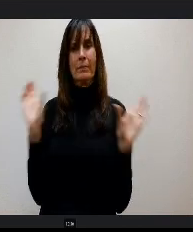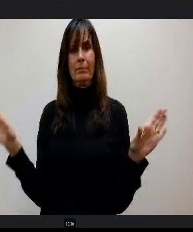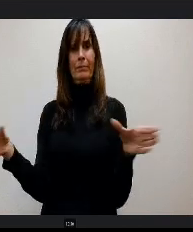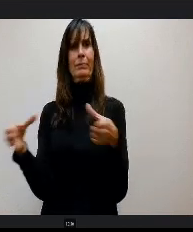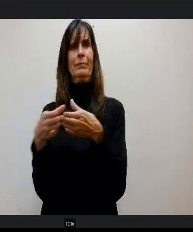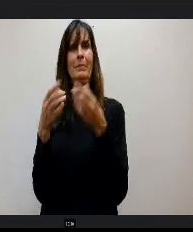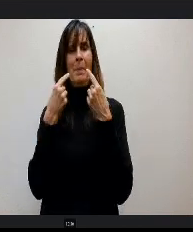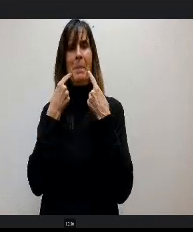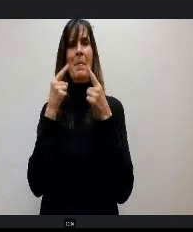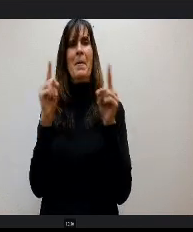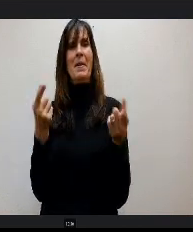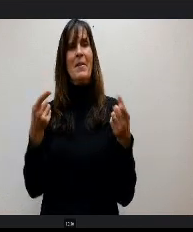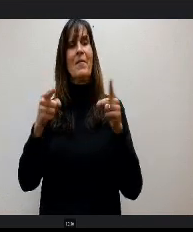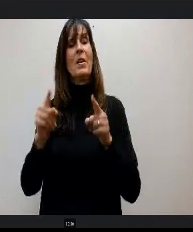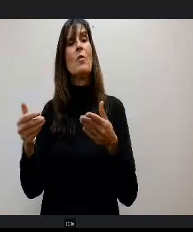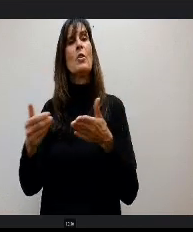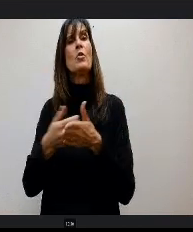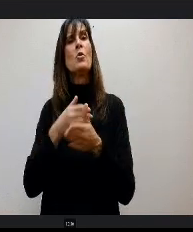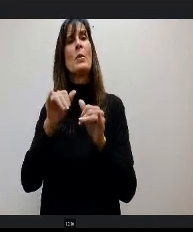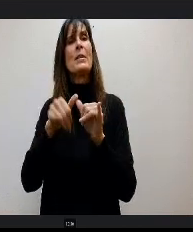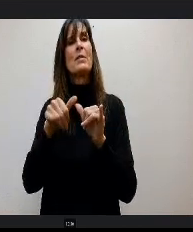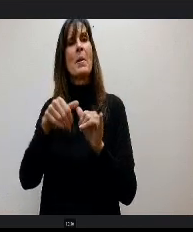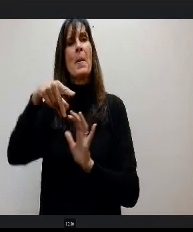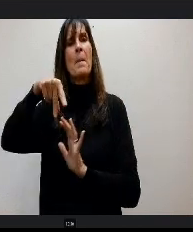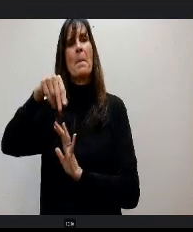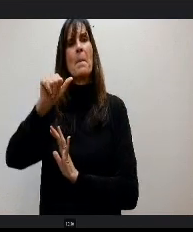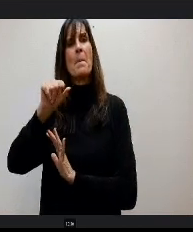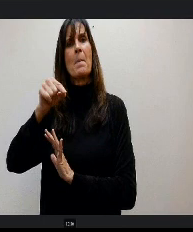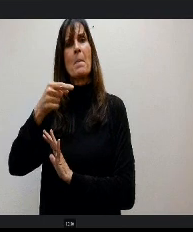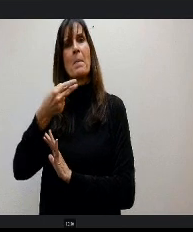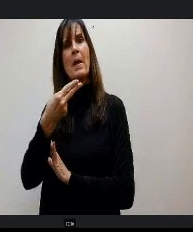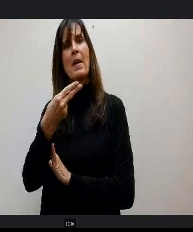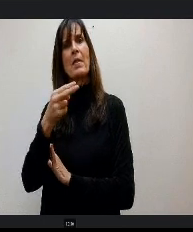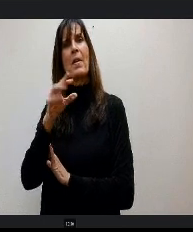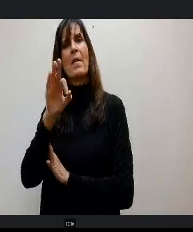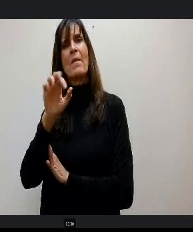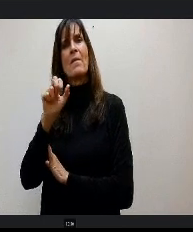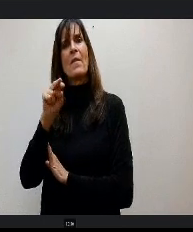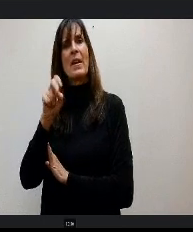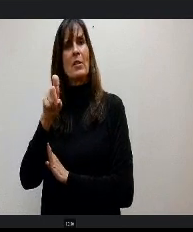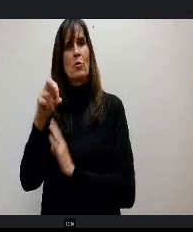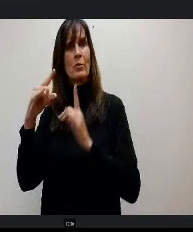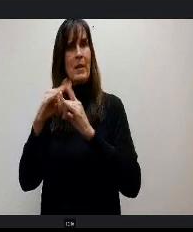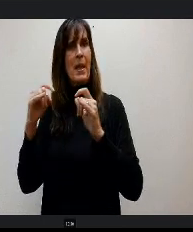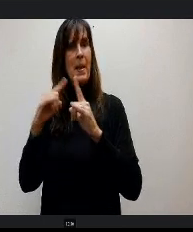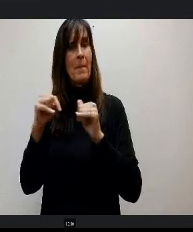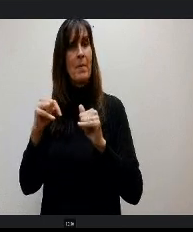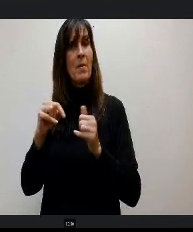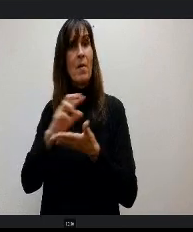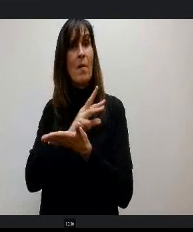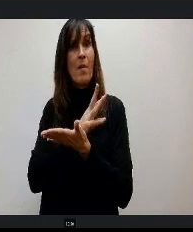a new engineering pathfinders camp, which we are doing. It's going to be a four week summer camp for rising 8th through 10th